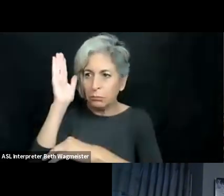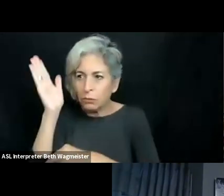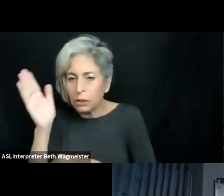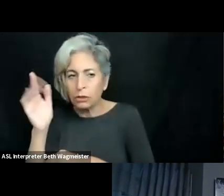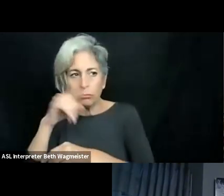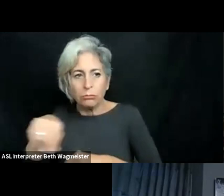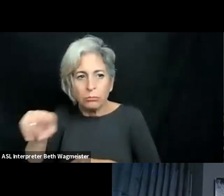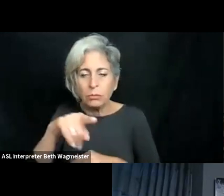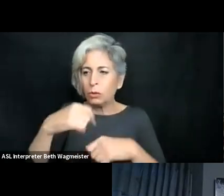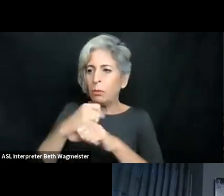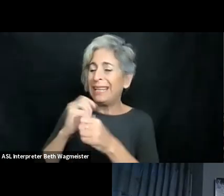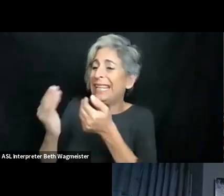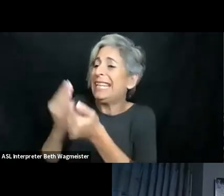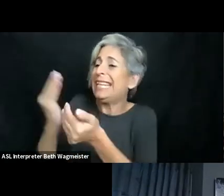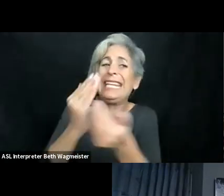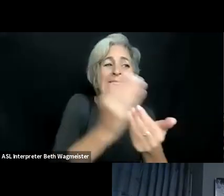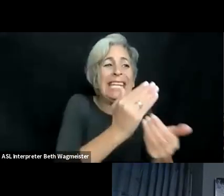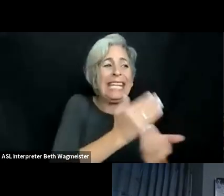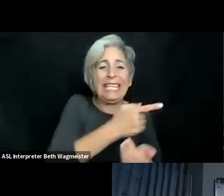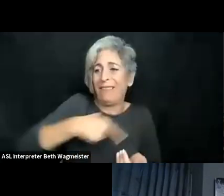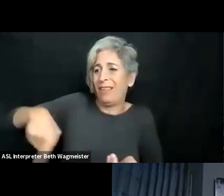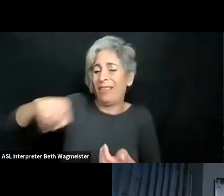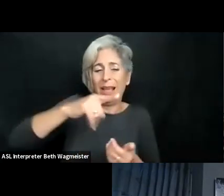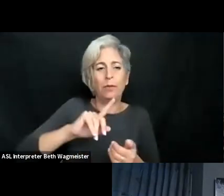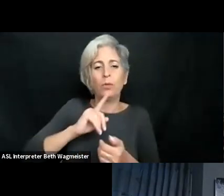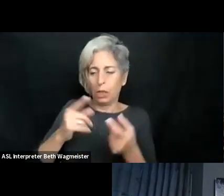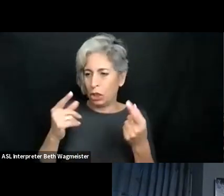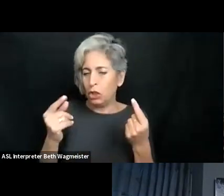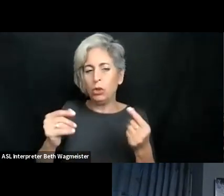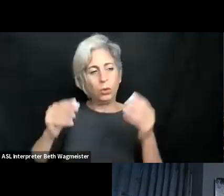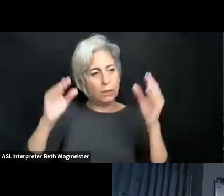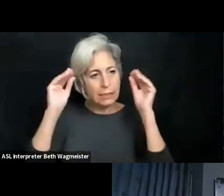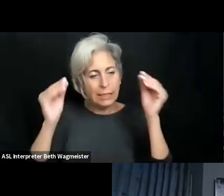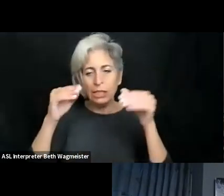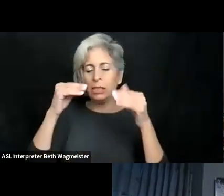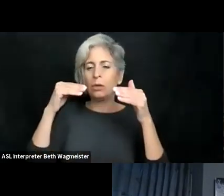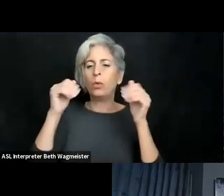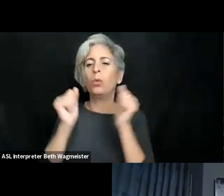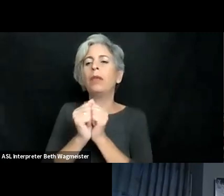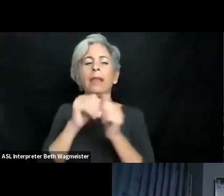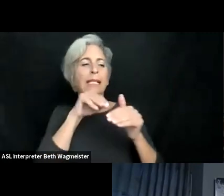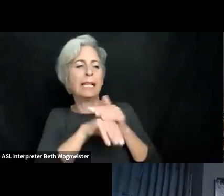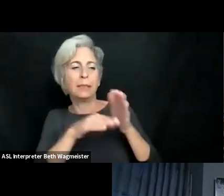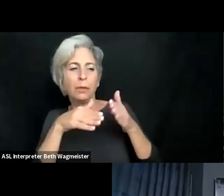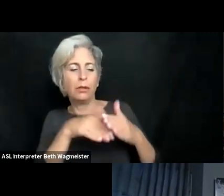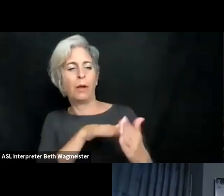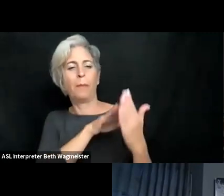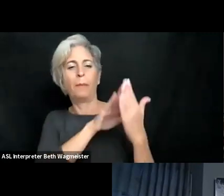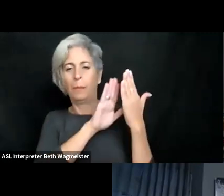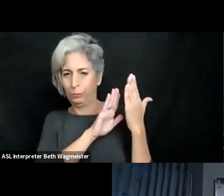we need to help the colleagues, professors, and lecturers to make it easy for them